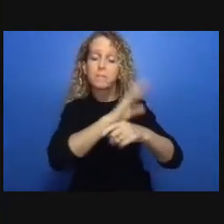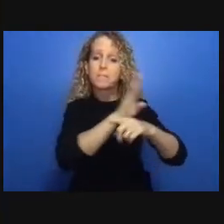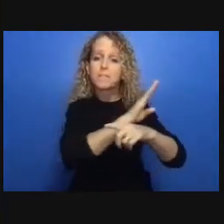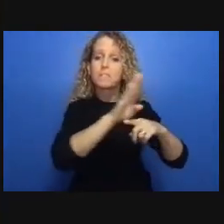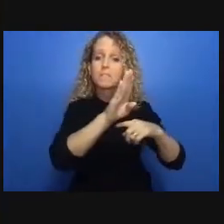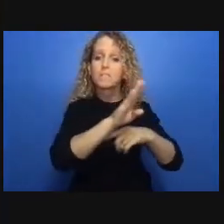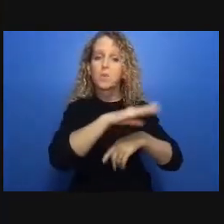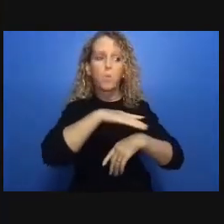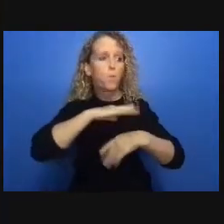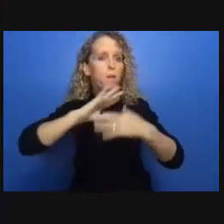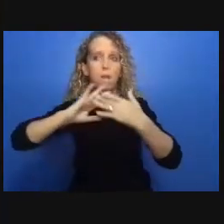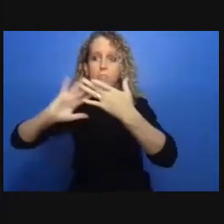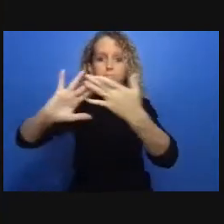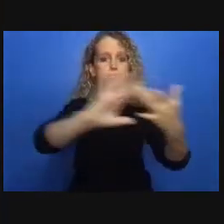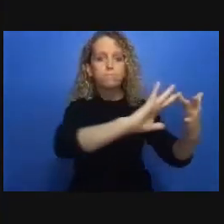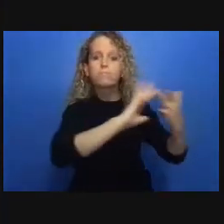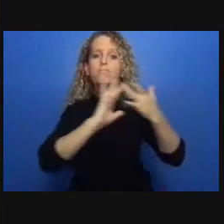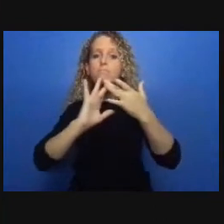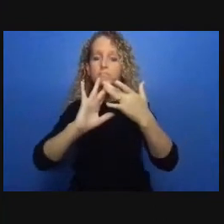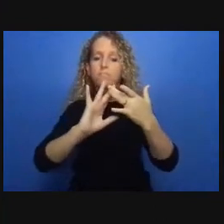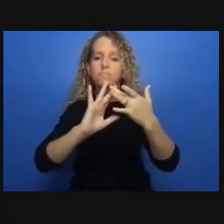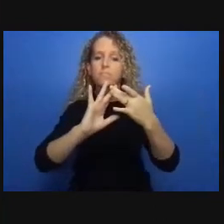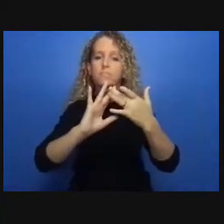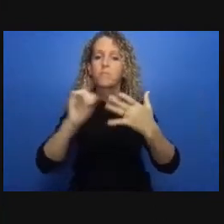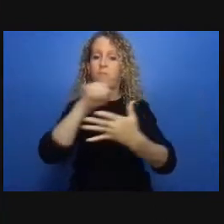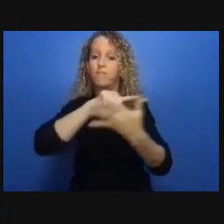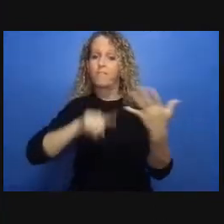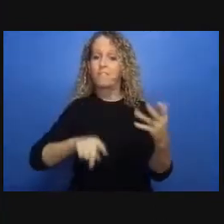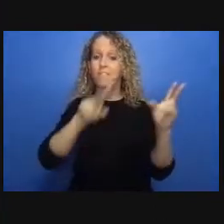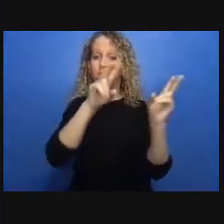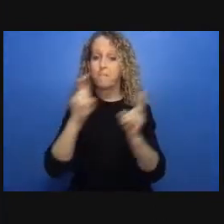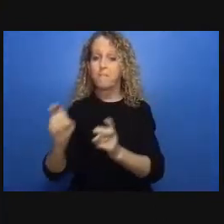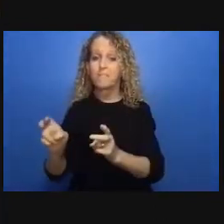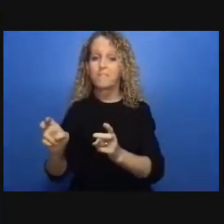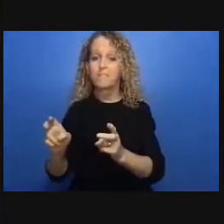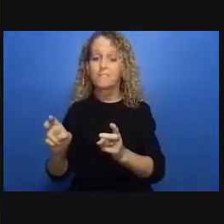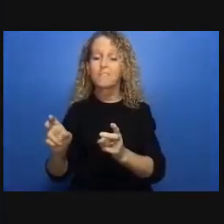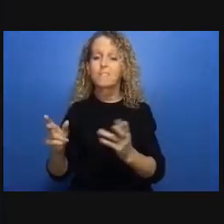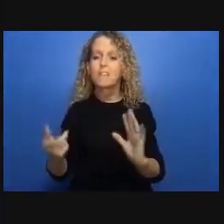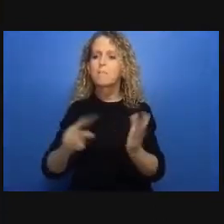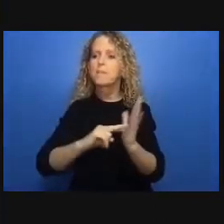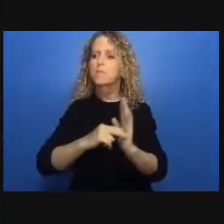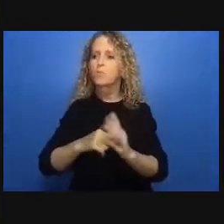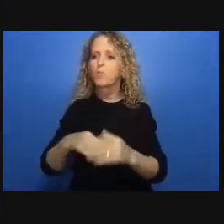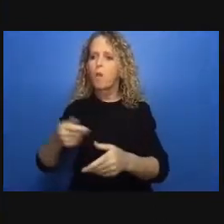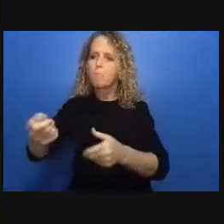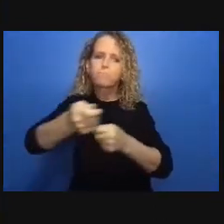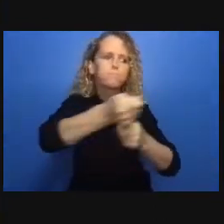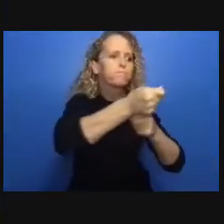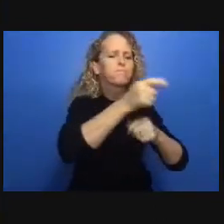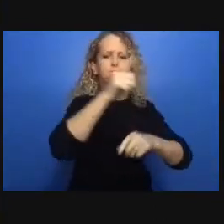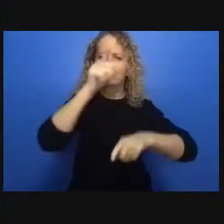they do cover a lot of territory but the common thread for all of these these areas is that the